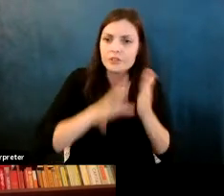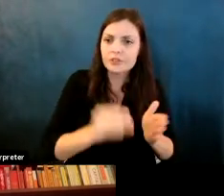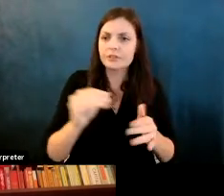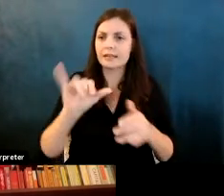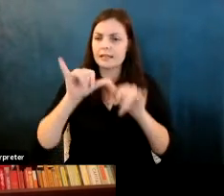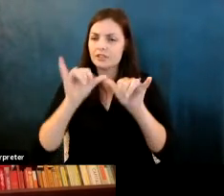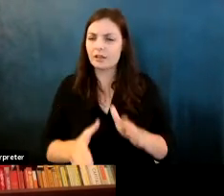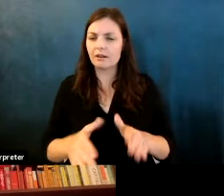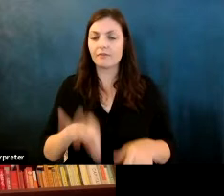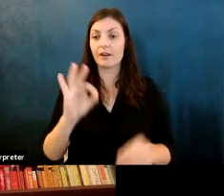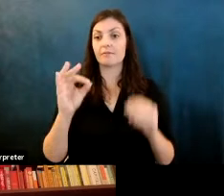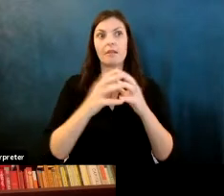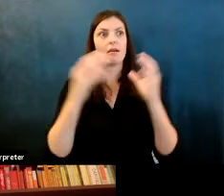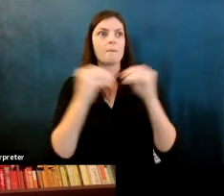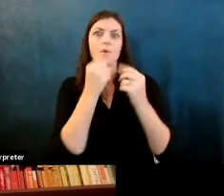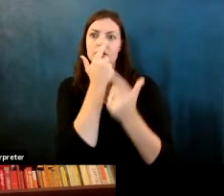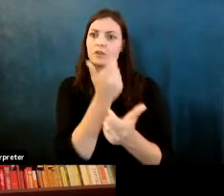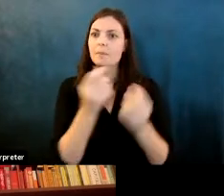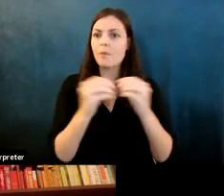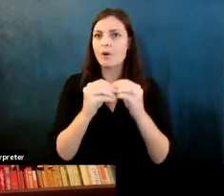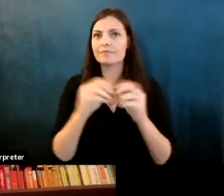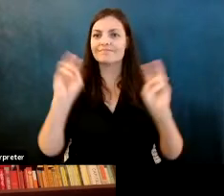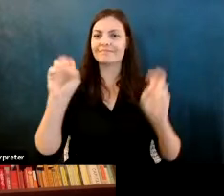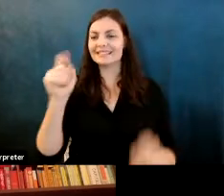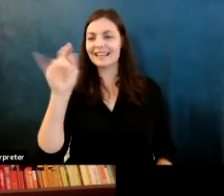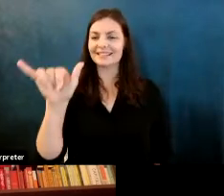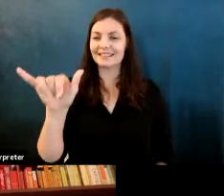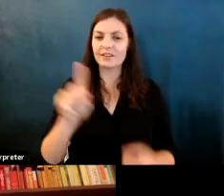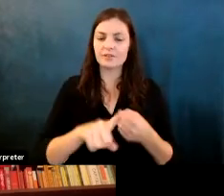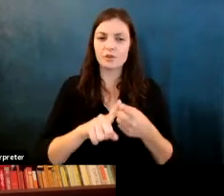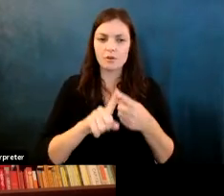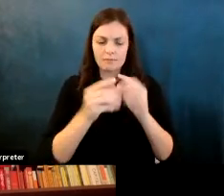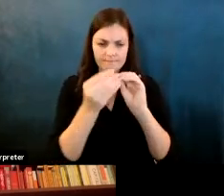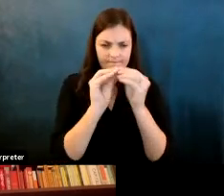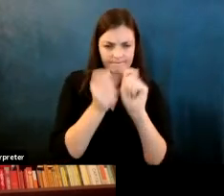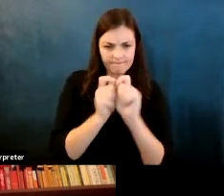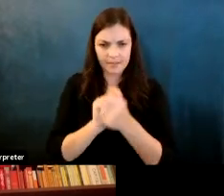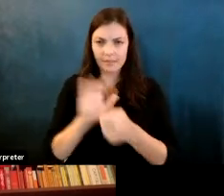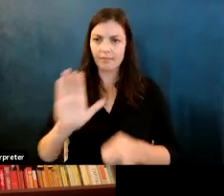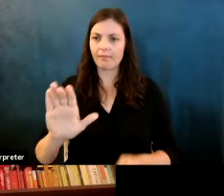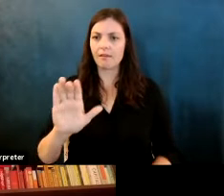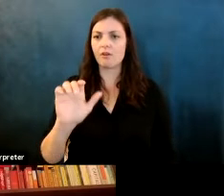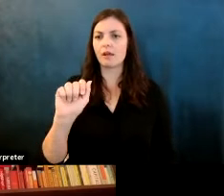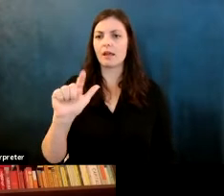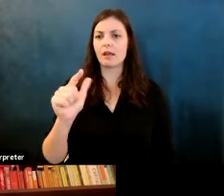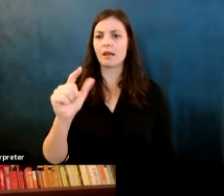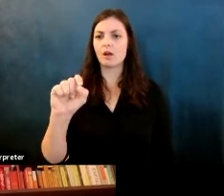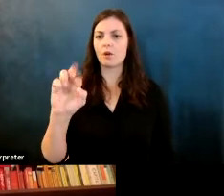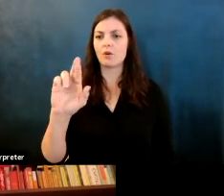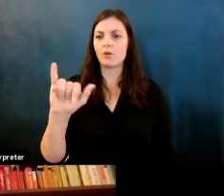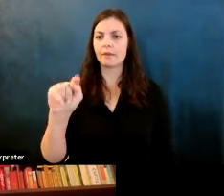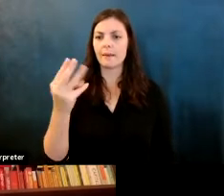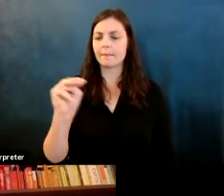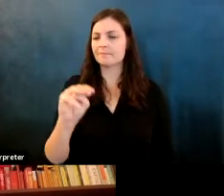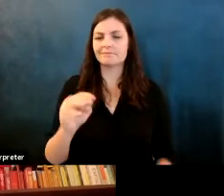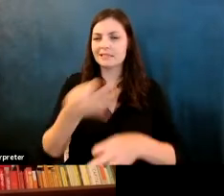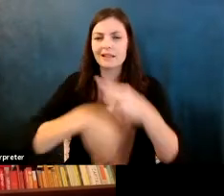Fernanda Viegas: more interesting maybe much sexier to fine tune their algorithms instead of actually doing the data cleaning work right.